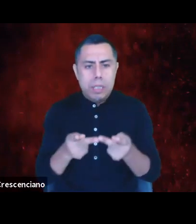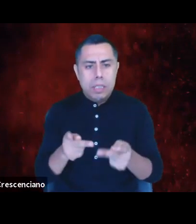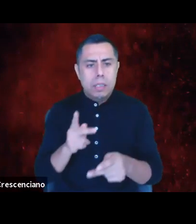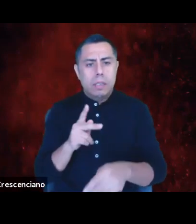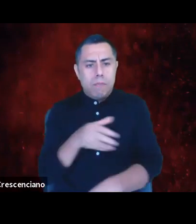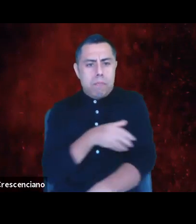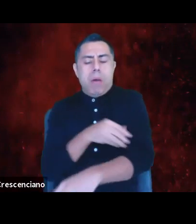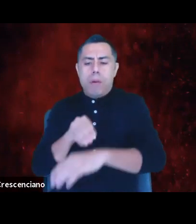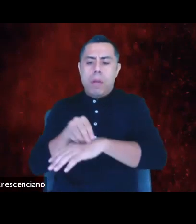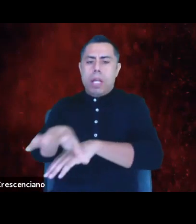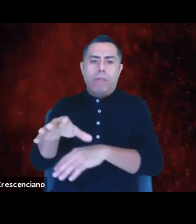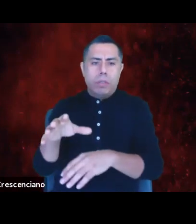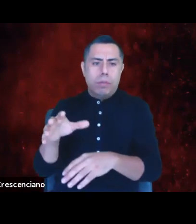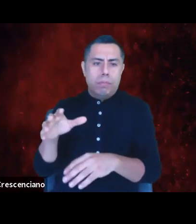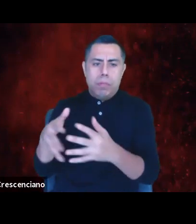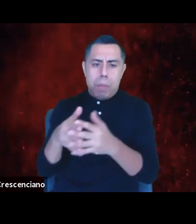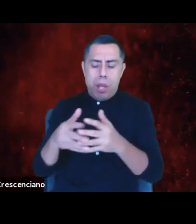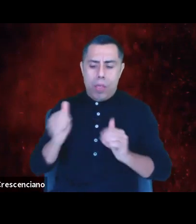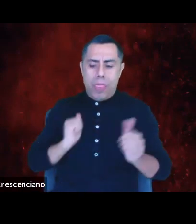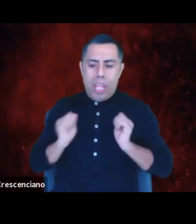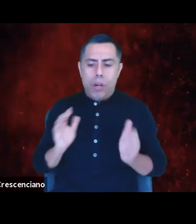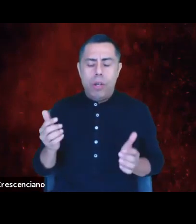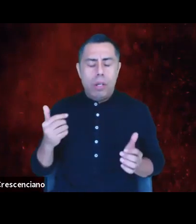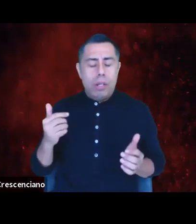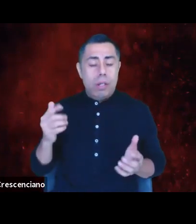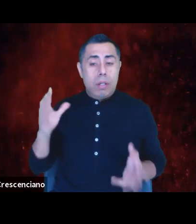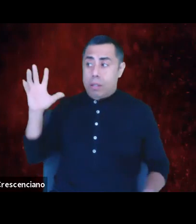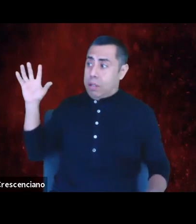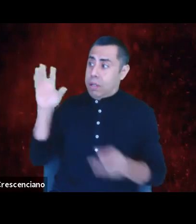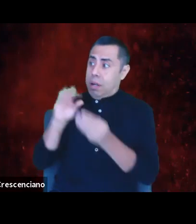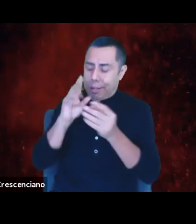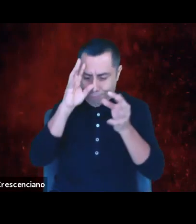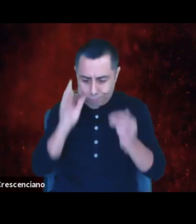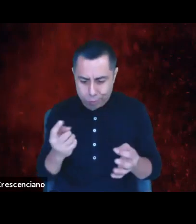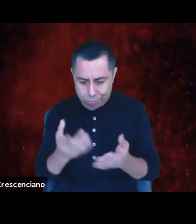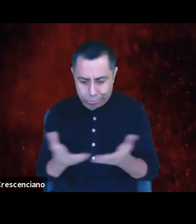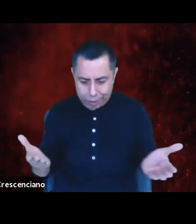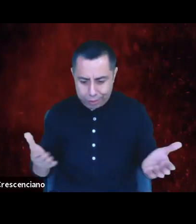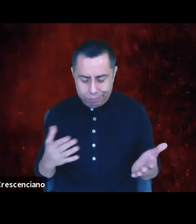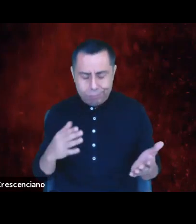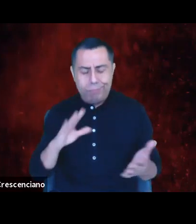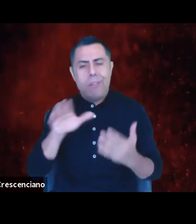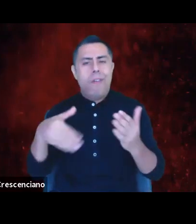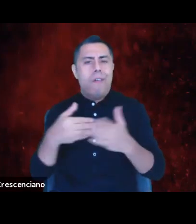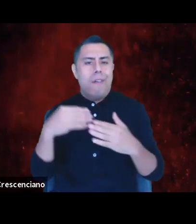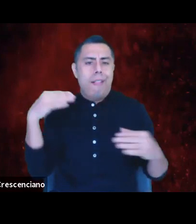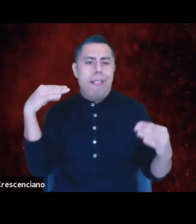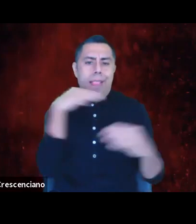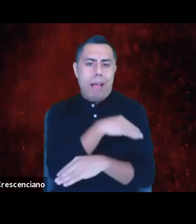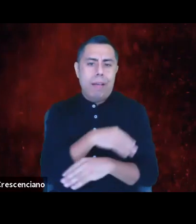I've come to one upsetting conclusion: It's all been a lie. The idea that anyone can become